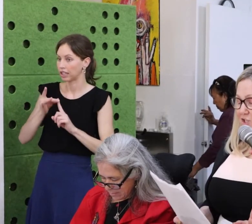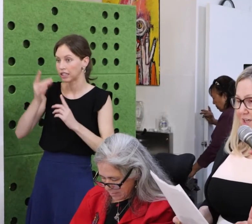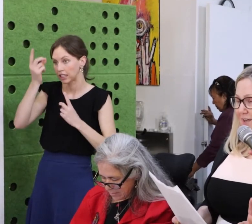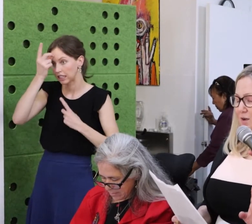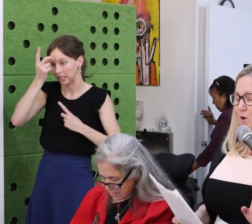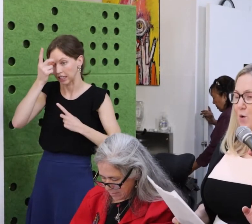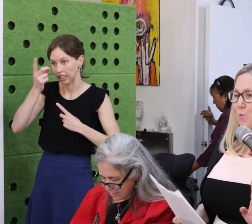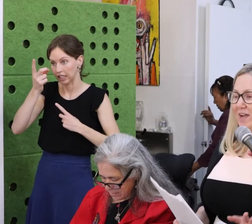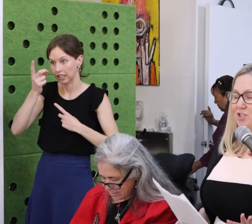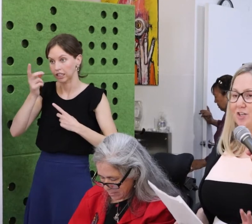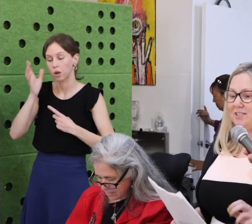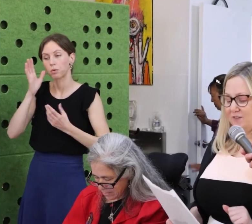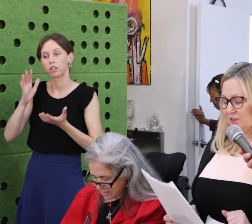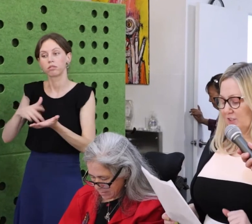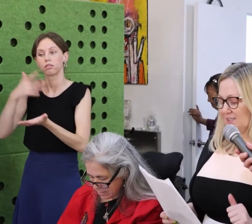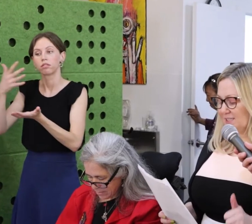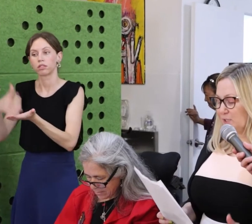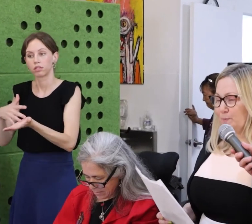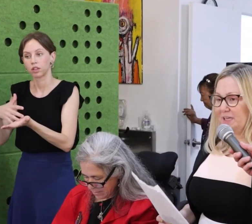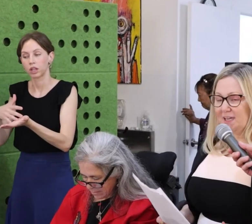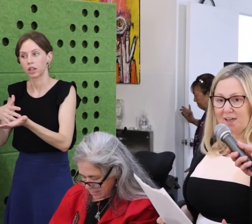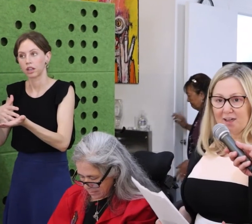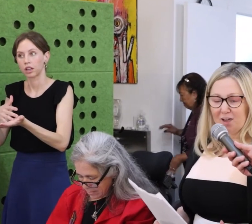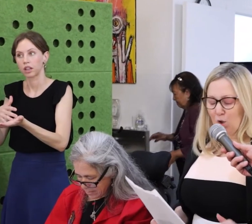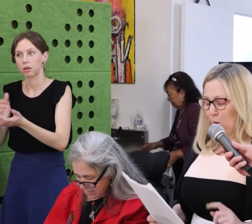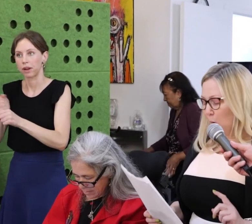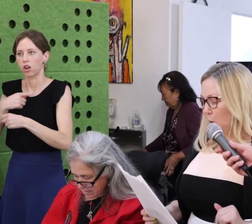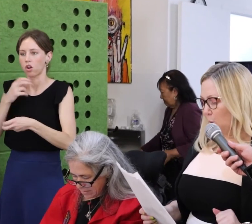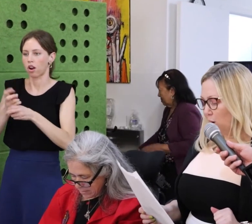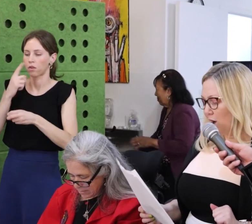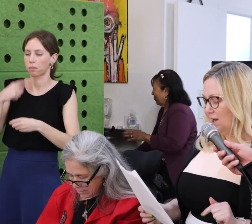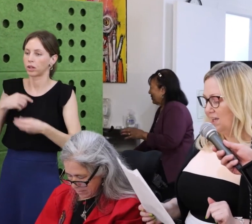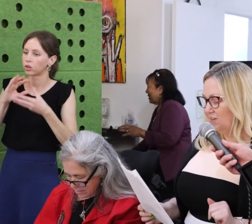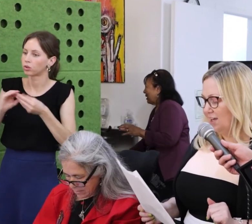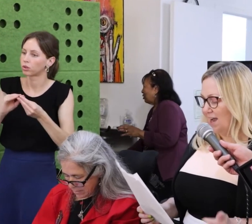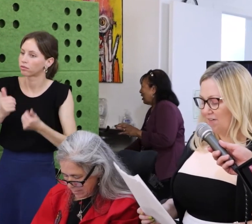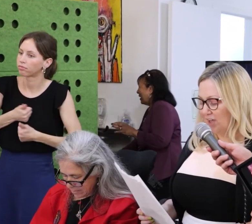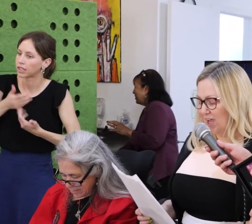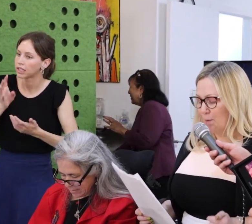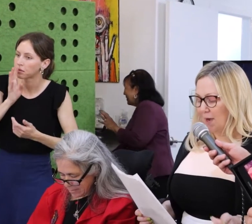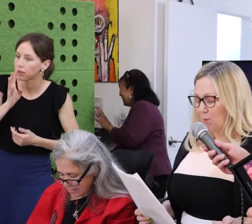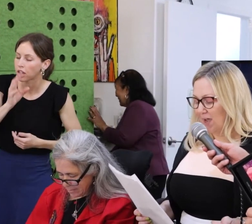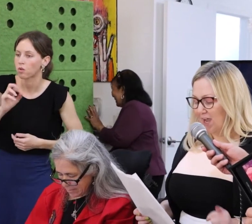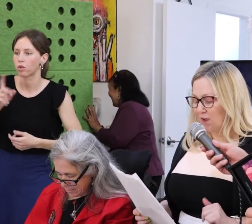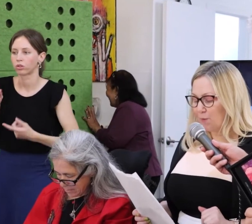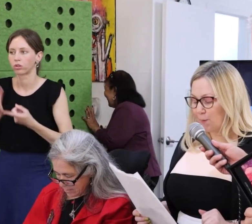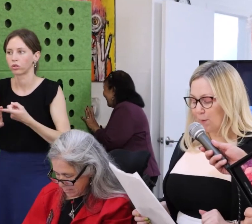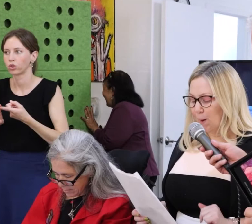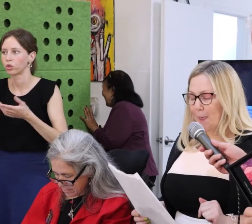family. I want to shout out my colleagues and my wonderful son, Judah.